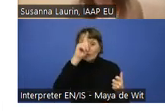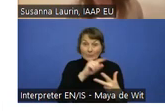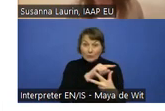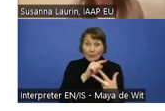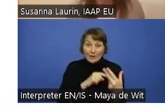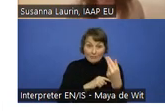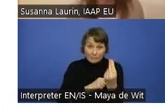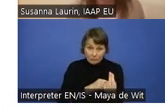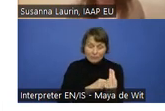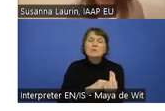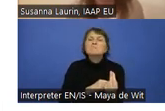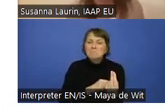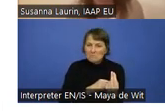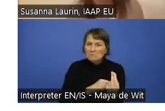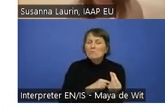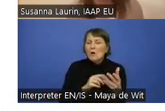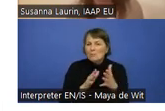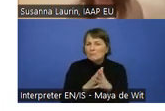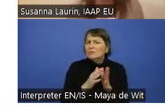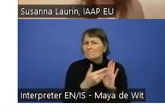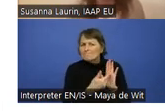leading the way in accessibility.